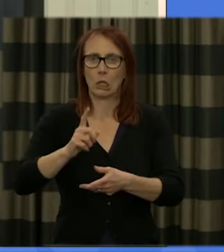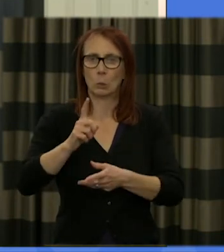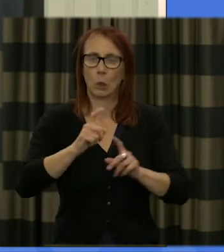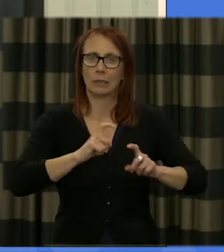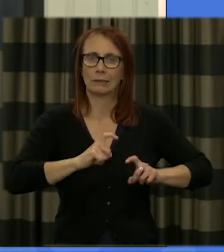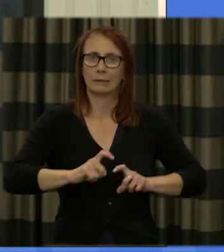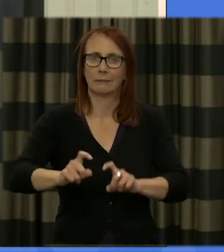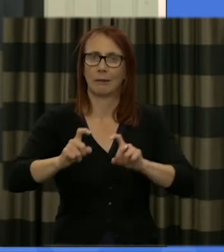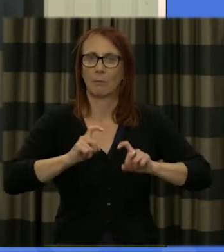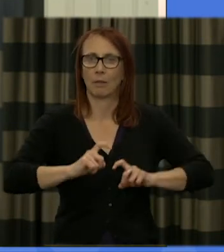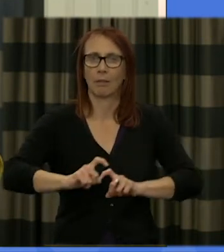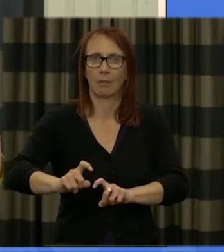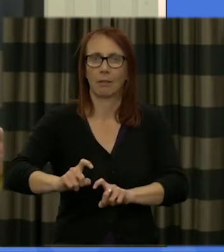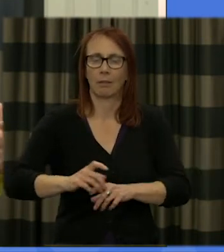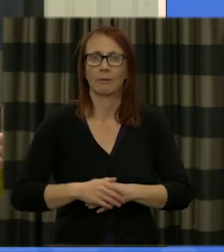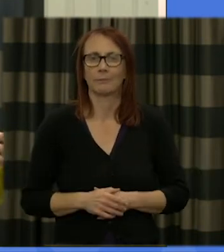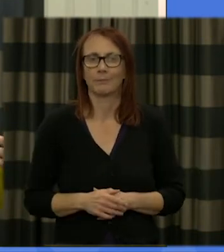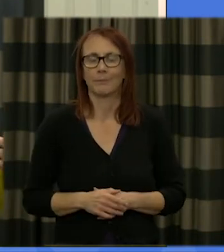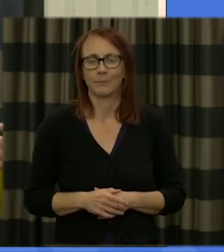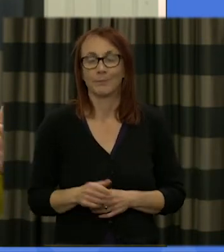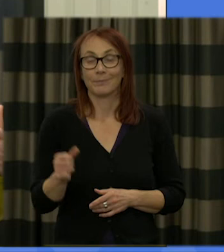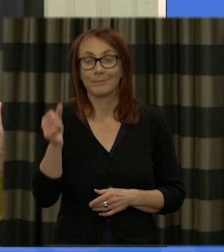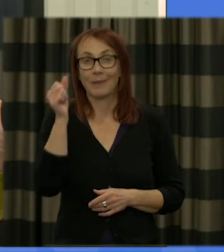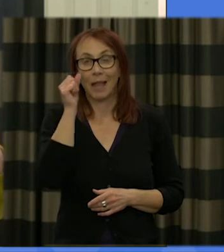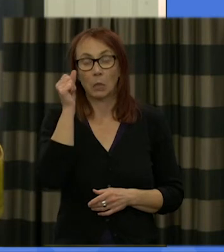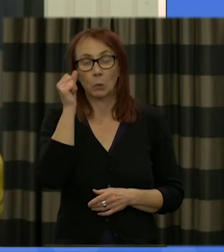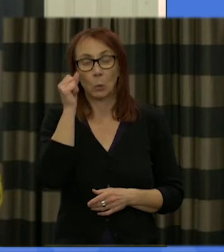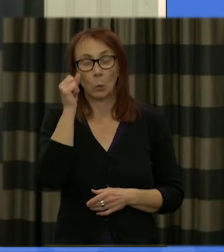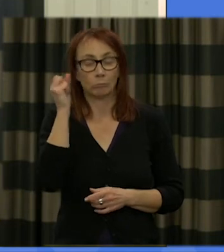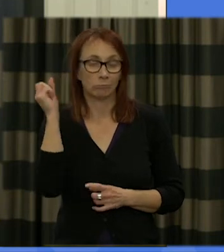now you'll recognize that this is one of the key priority statements that you